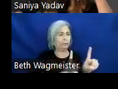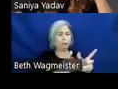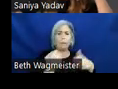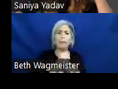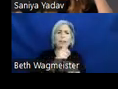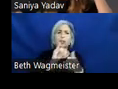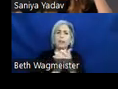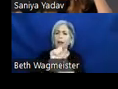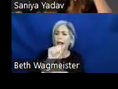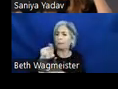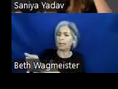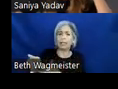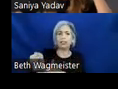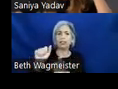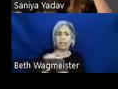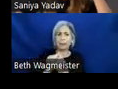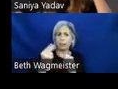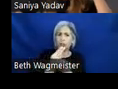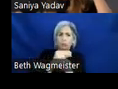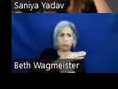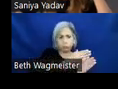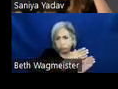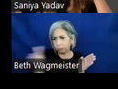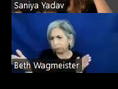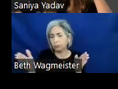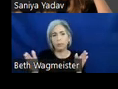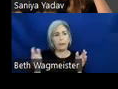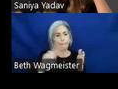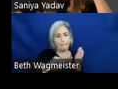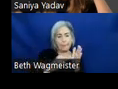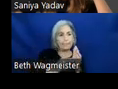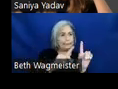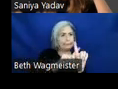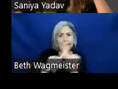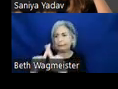application is robust, meaning that they work with different types of assistive technologies.